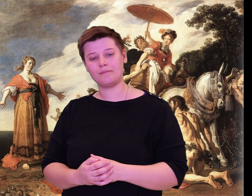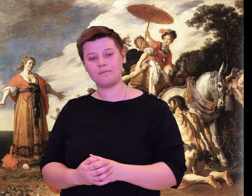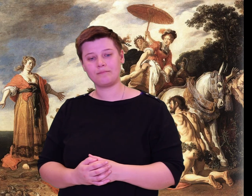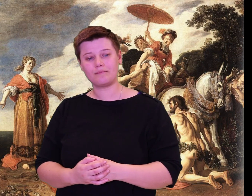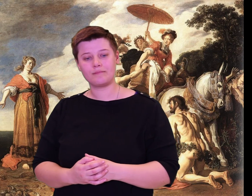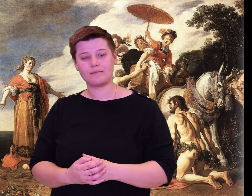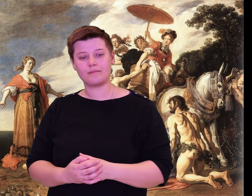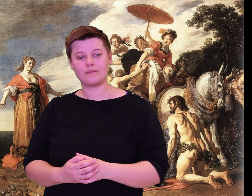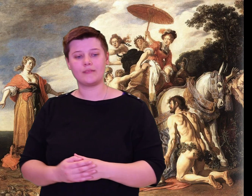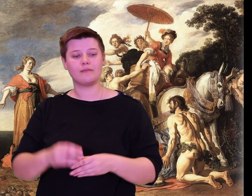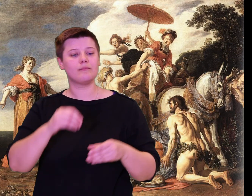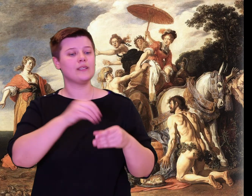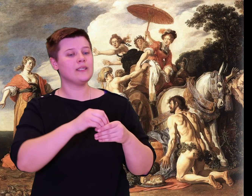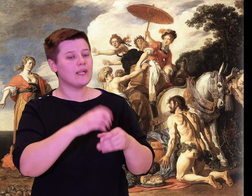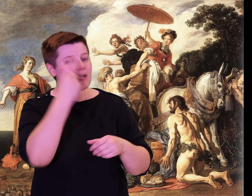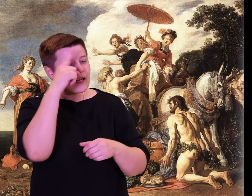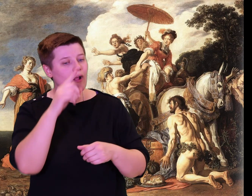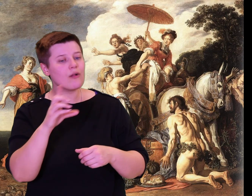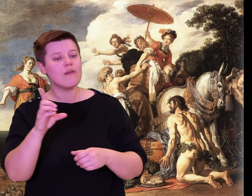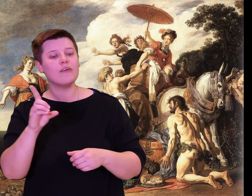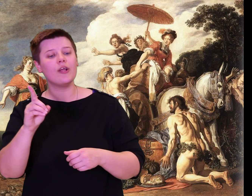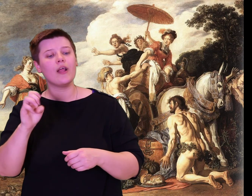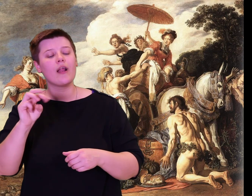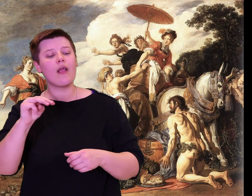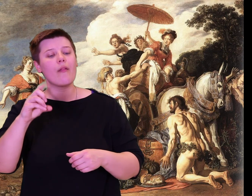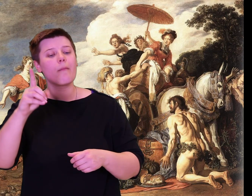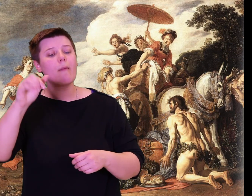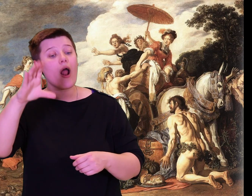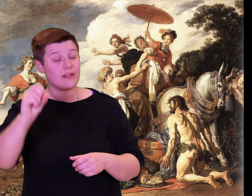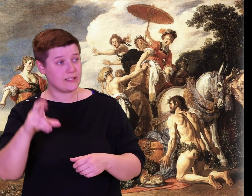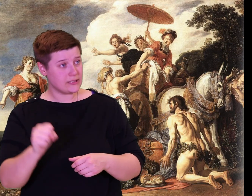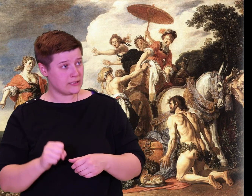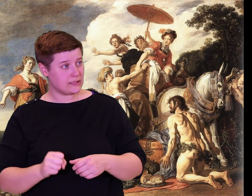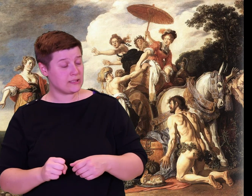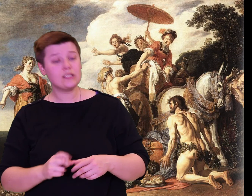manners, your wish to show your talents, and your anger at the man who stood up